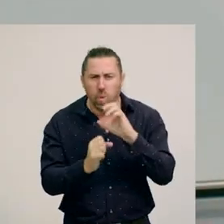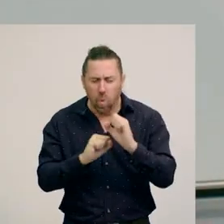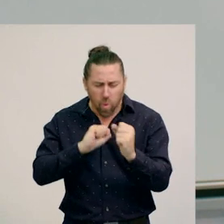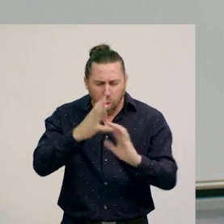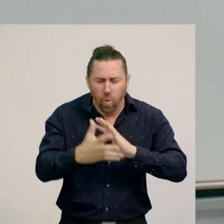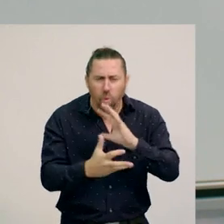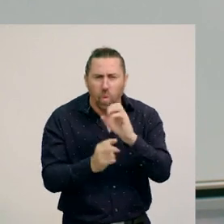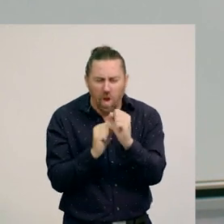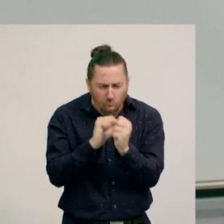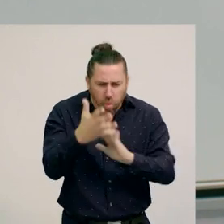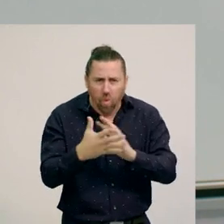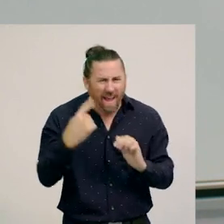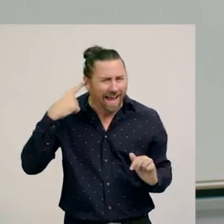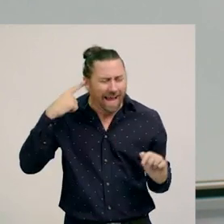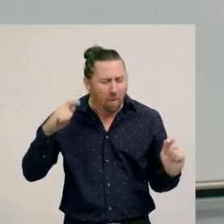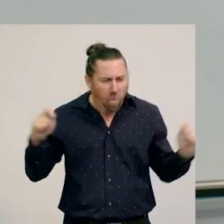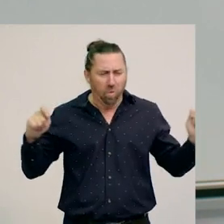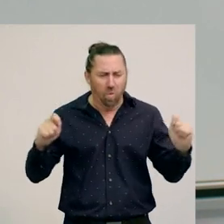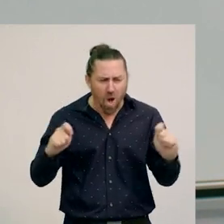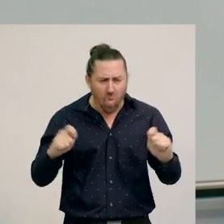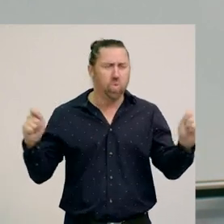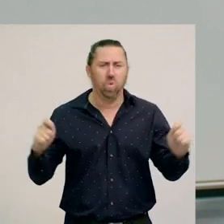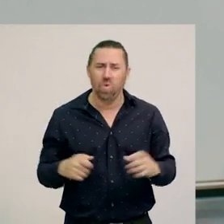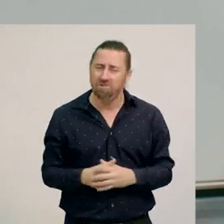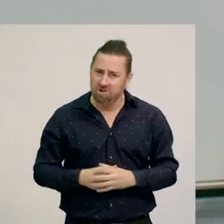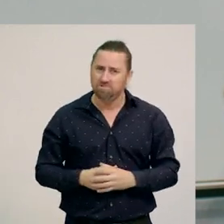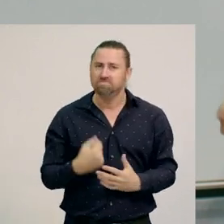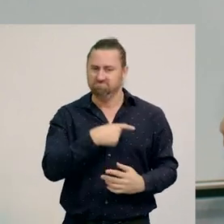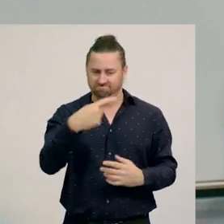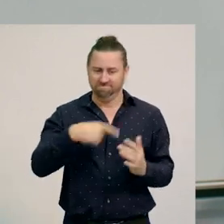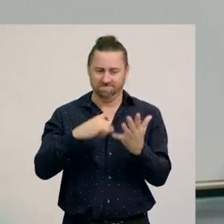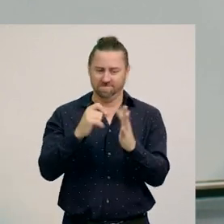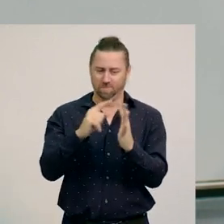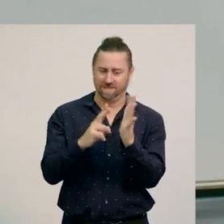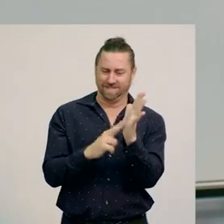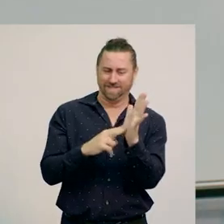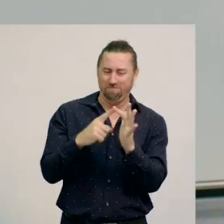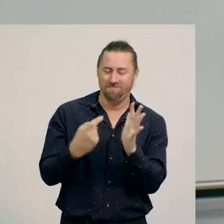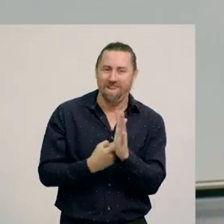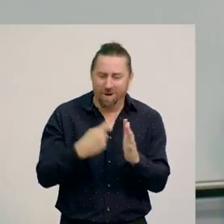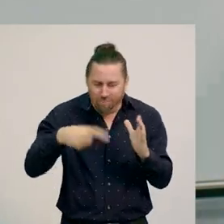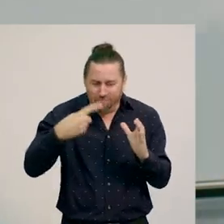[whirring sound] Okay, so that’s our spinners.